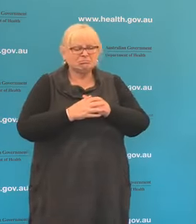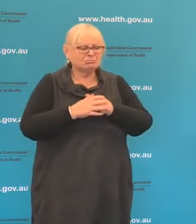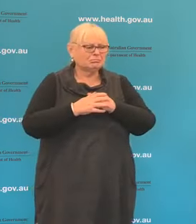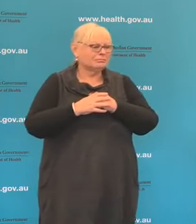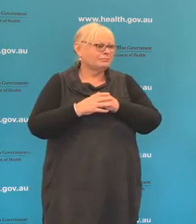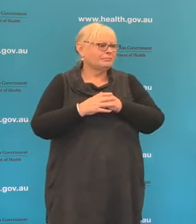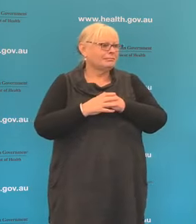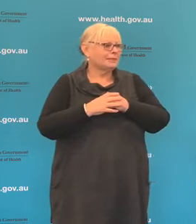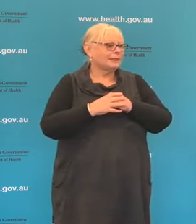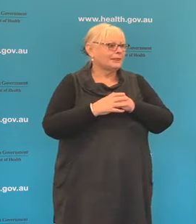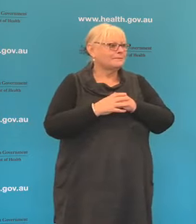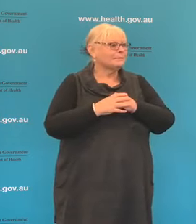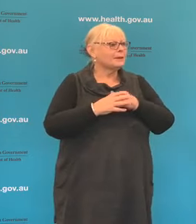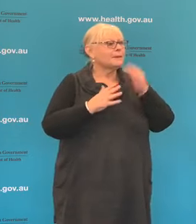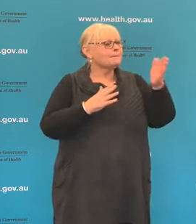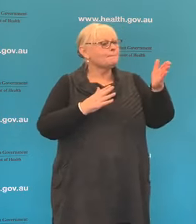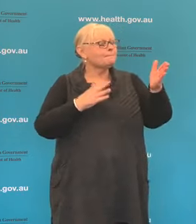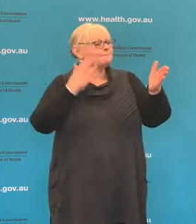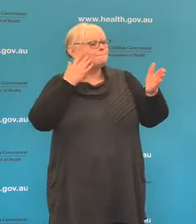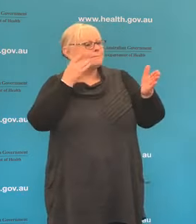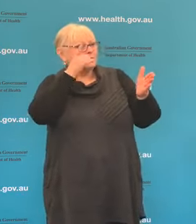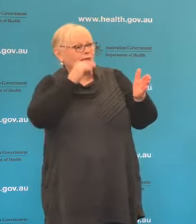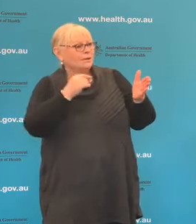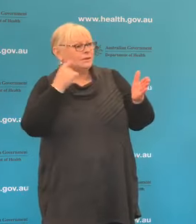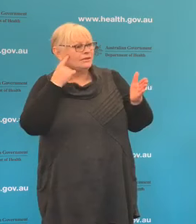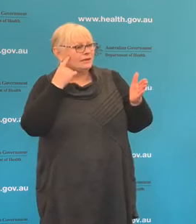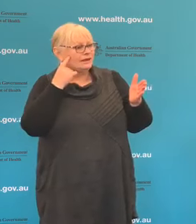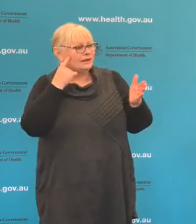Professor, when can we expect to hug people again?